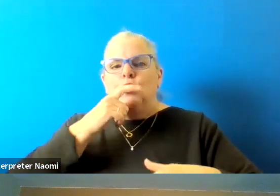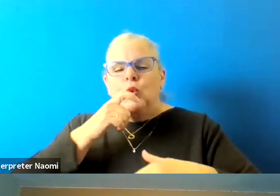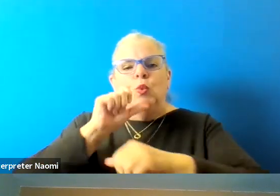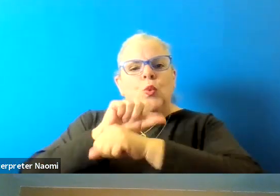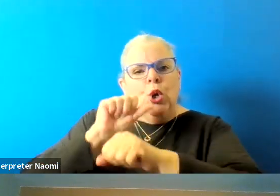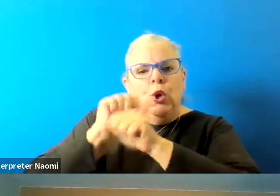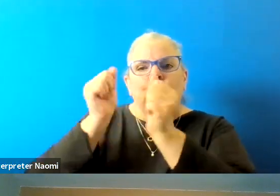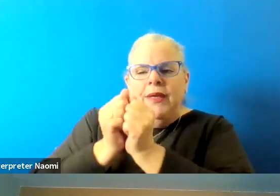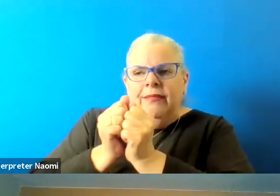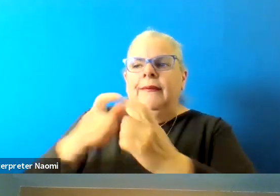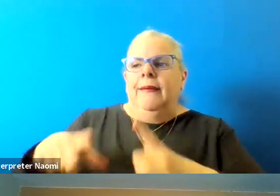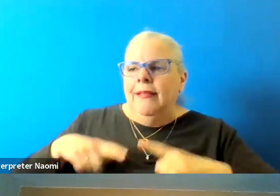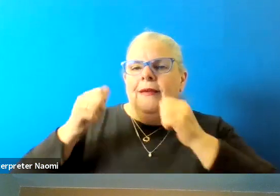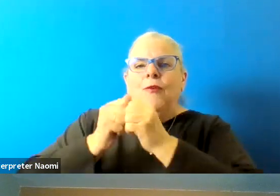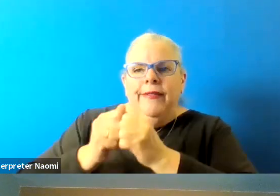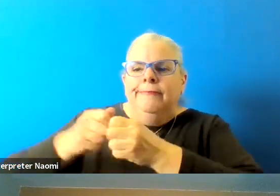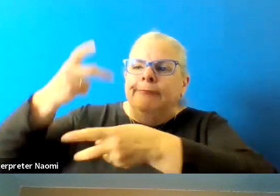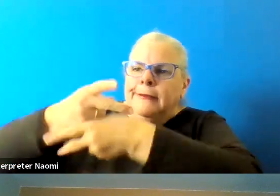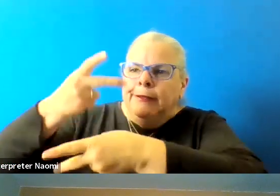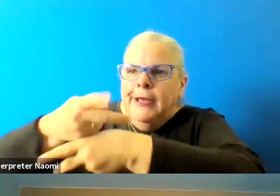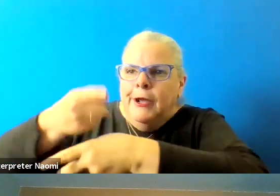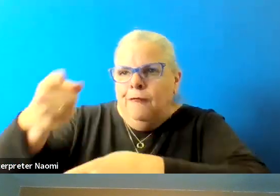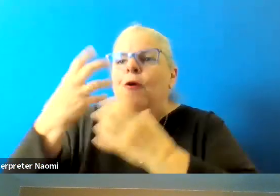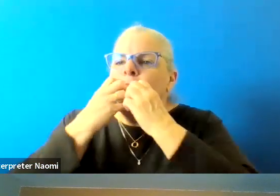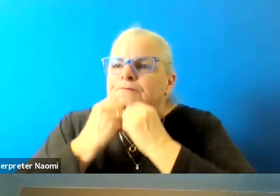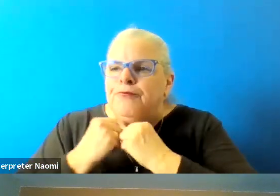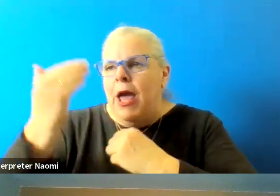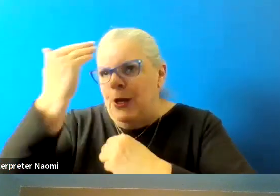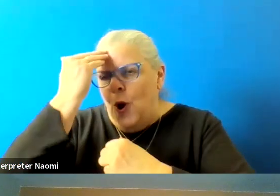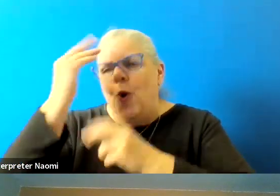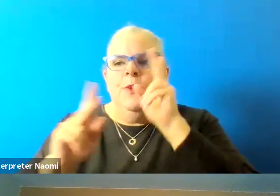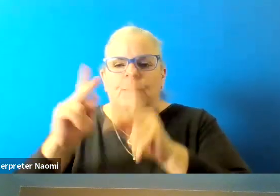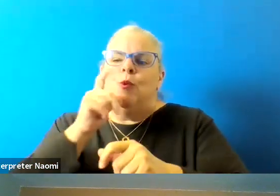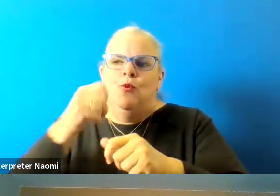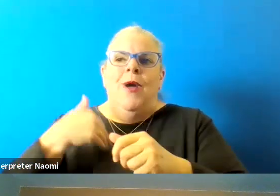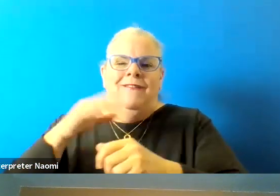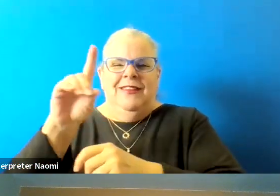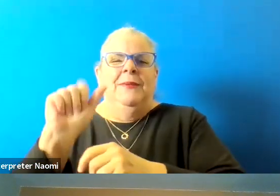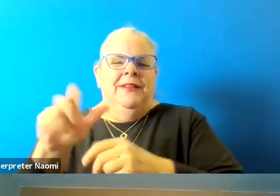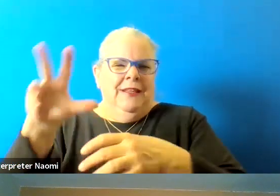live with, care for and know individuals within the disability community.